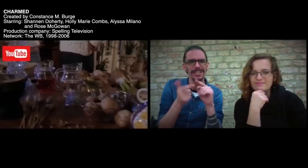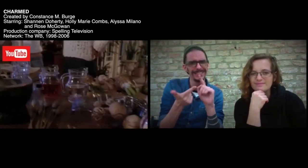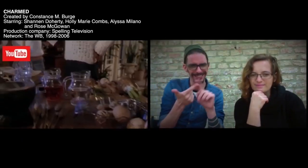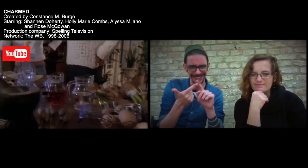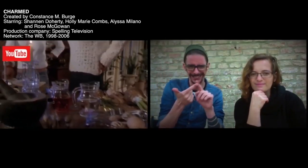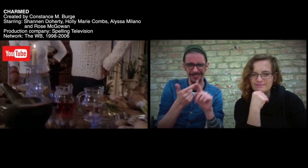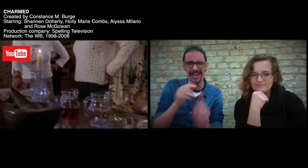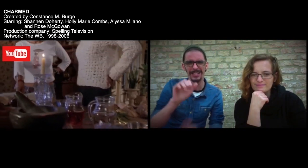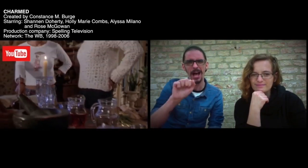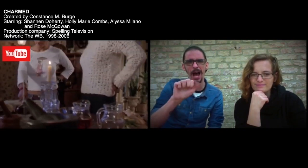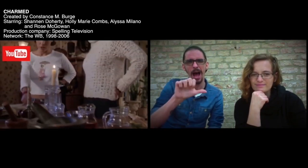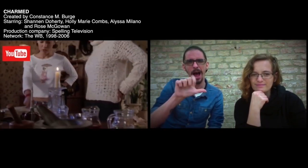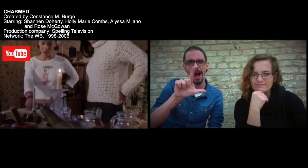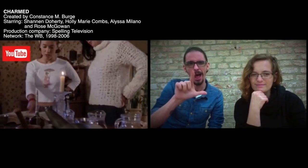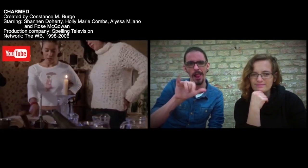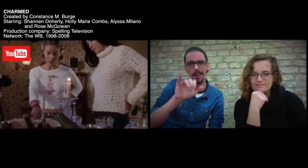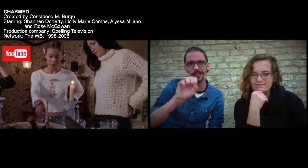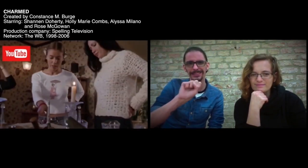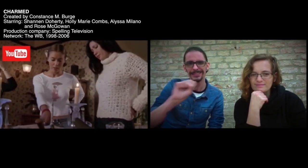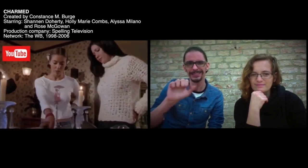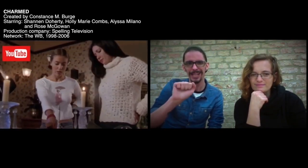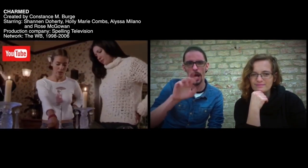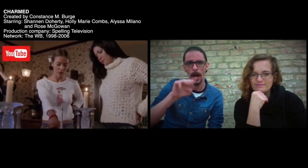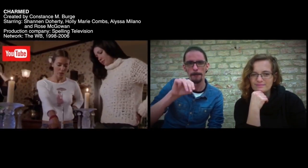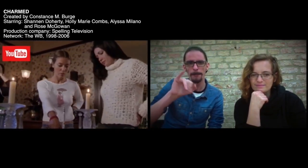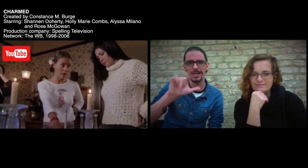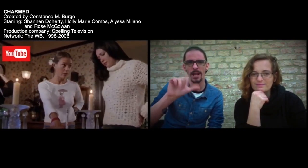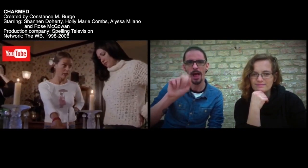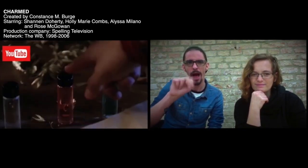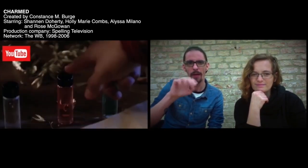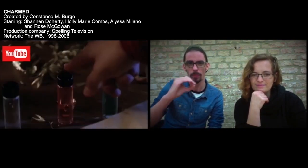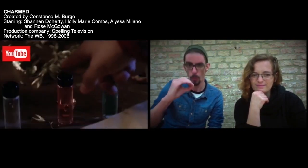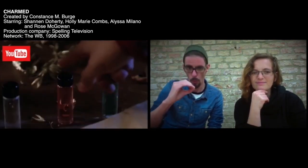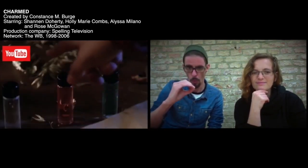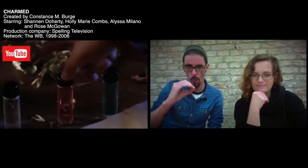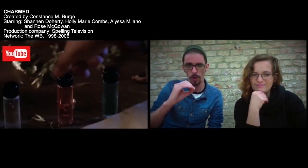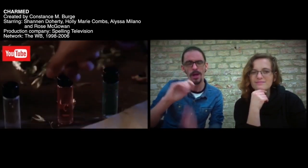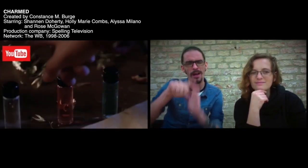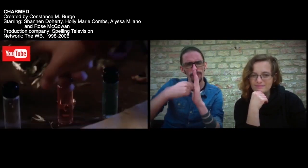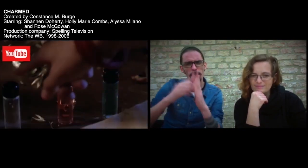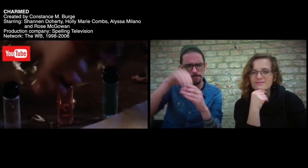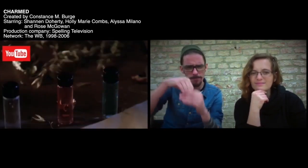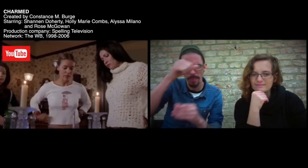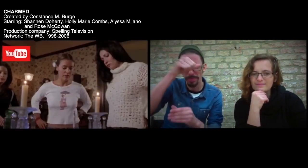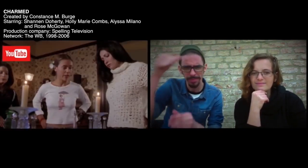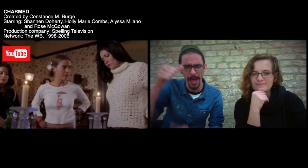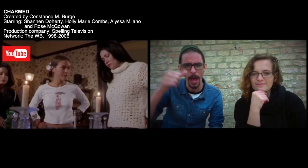The second actor on this TV series called CHARMED Original show is the beautiful Alyssa Milano.